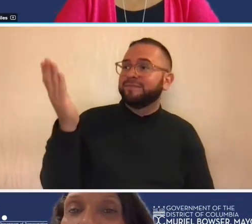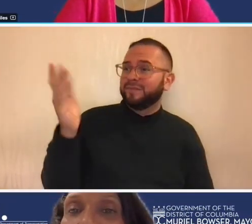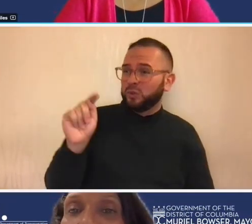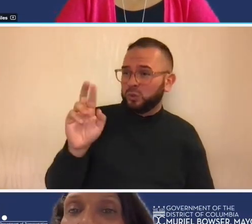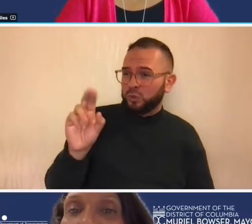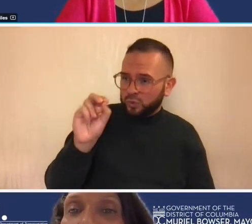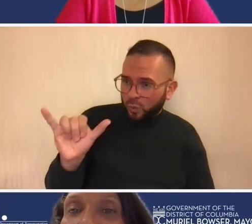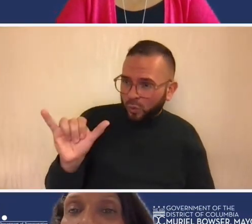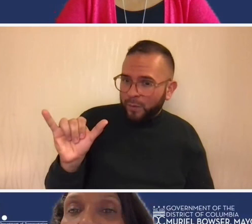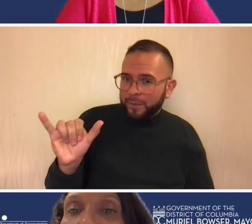all right